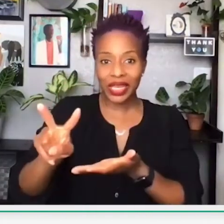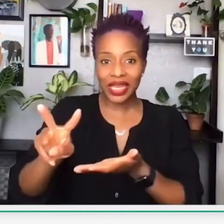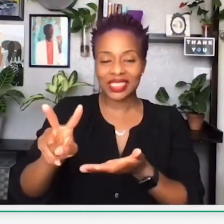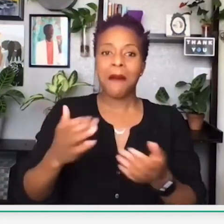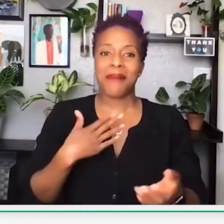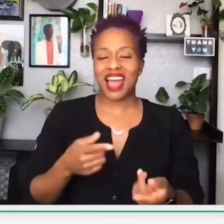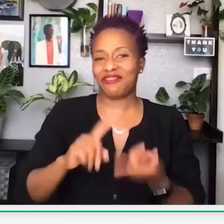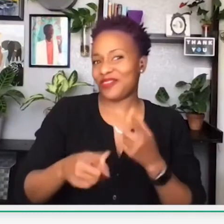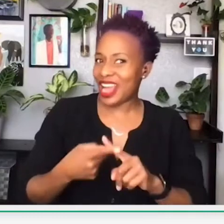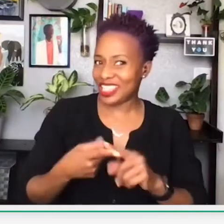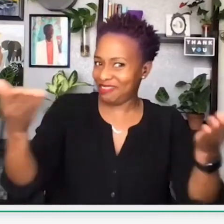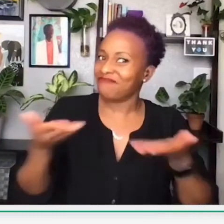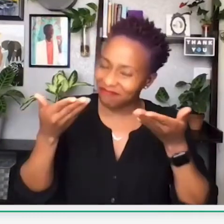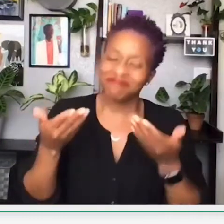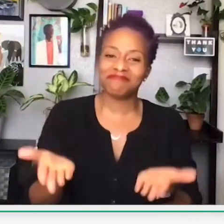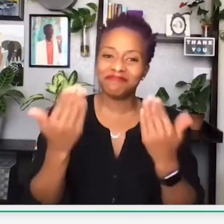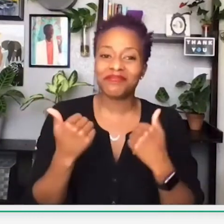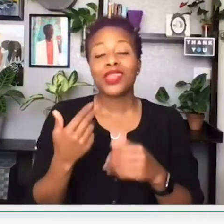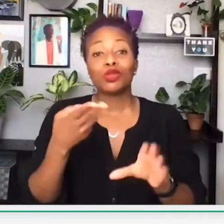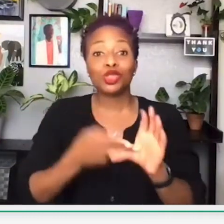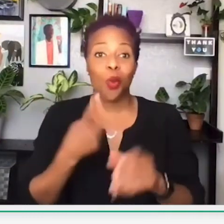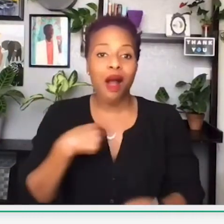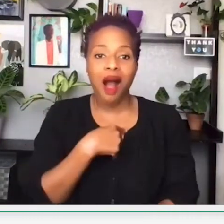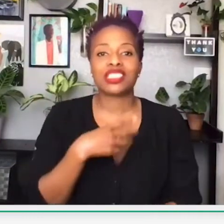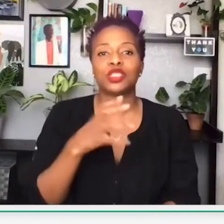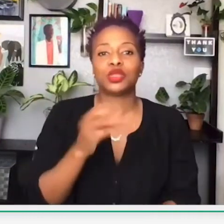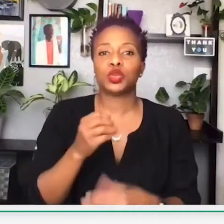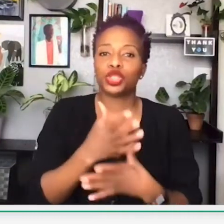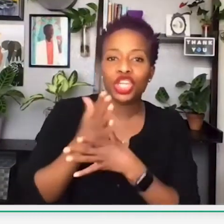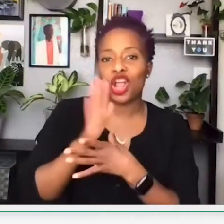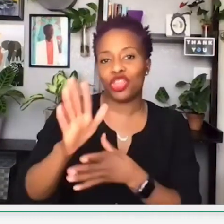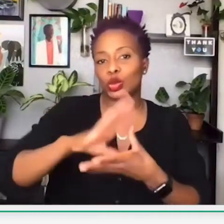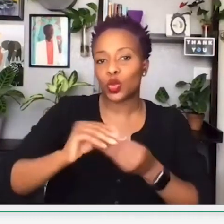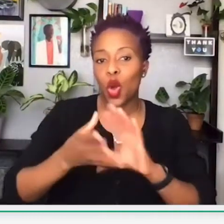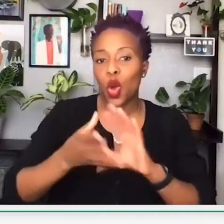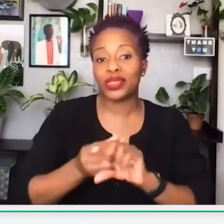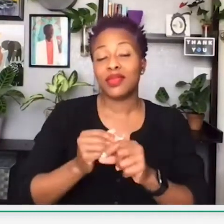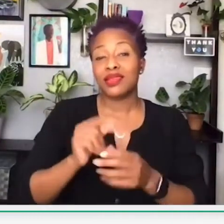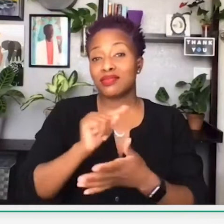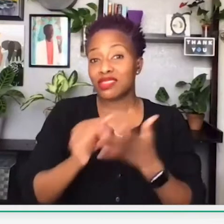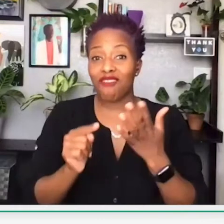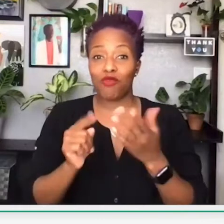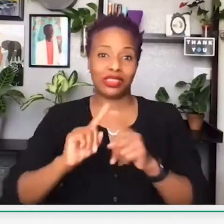In the last 2 weeks, my friends will be joining us and sharing their stories.